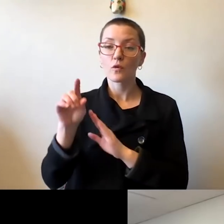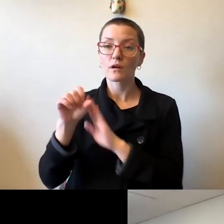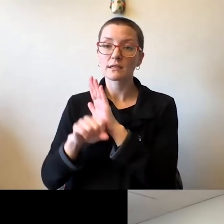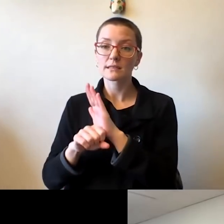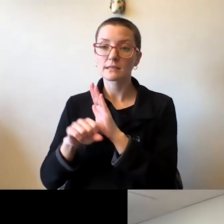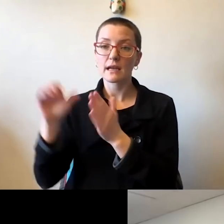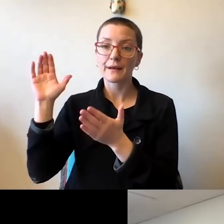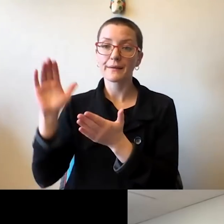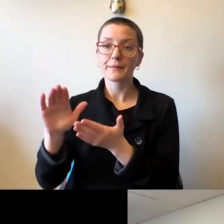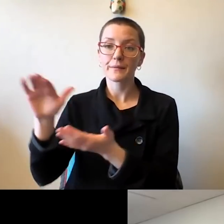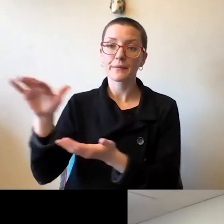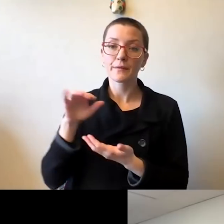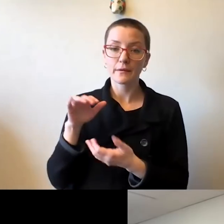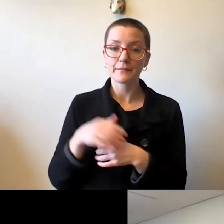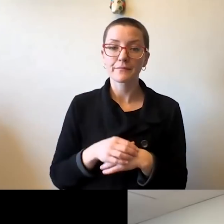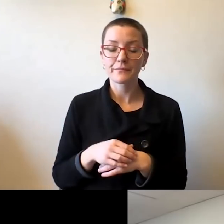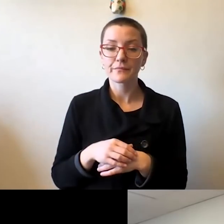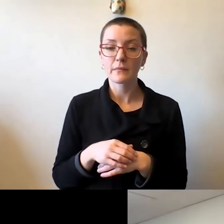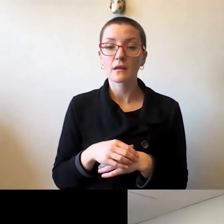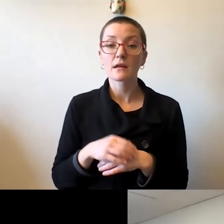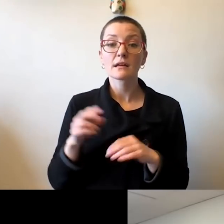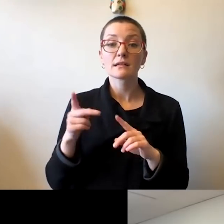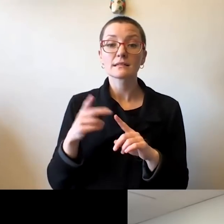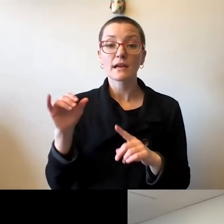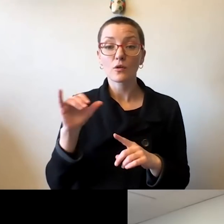Second thing I wanted to say is that the uncertainty about the,